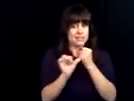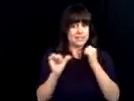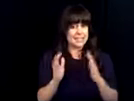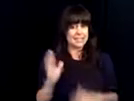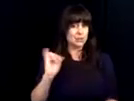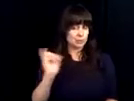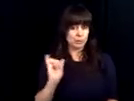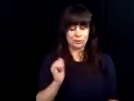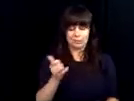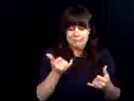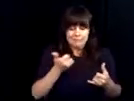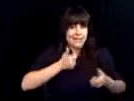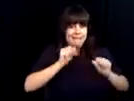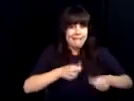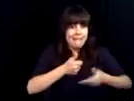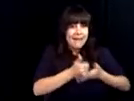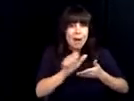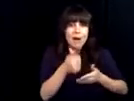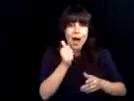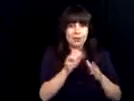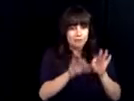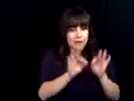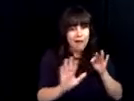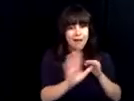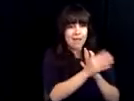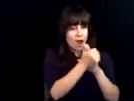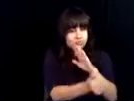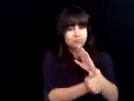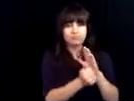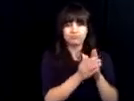once I went there I was able to mentor for a year and they be after that